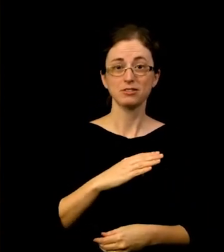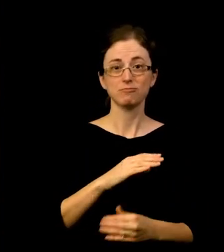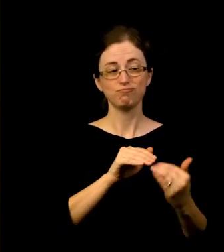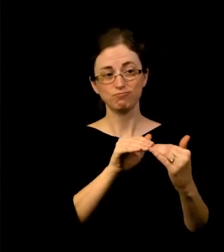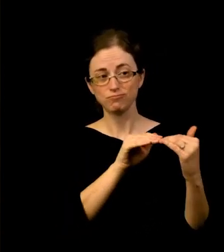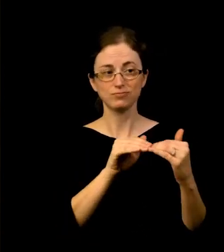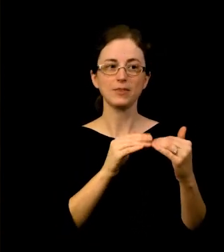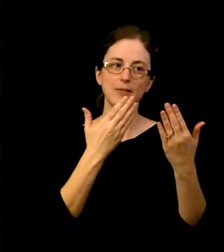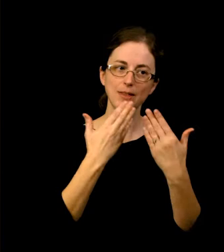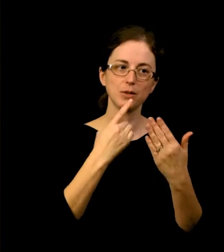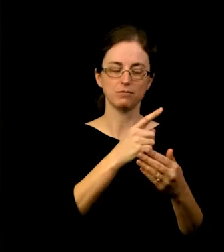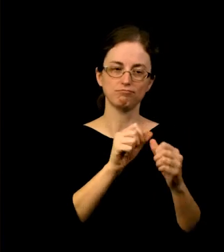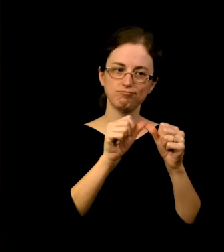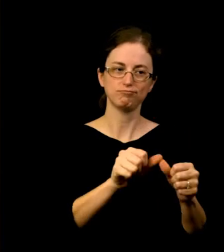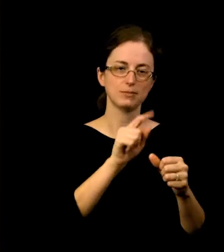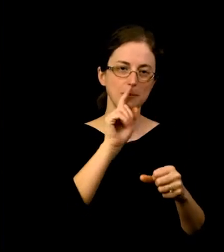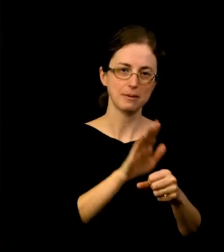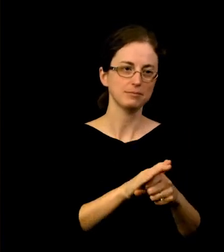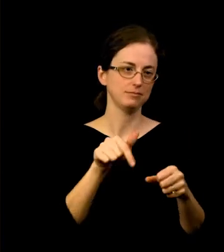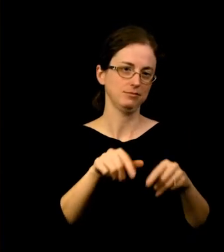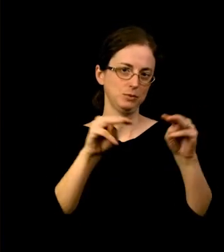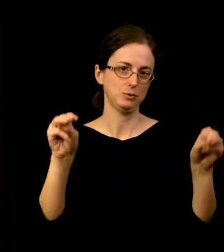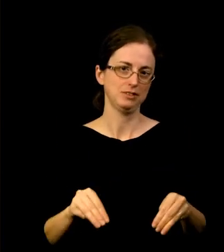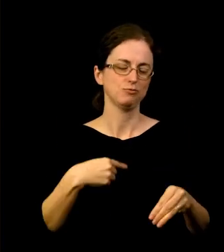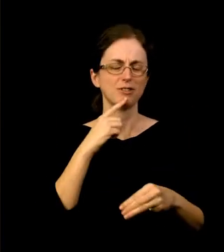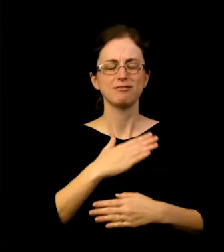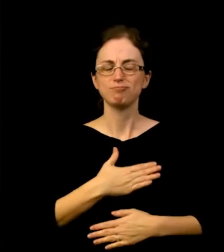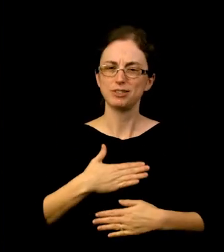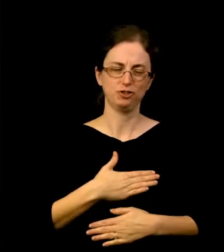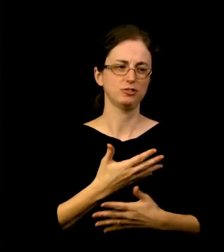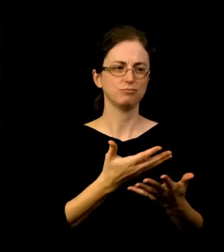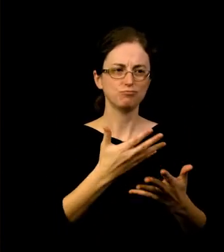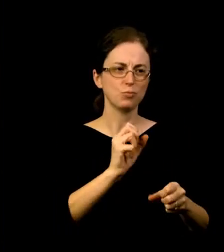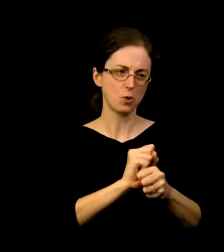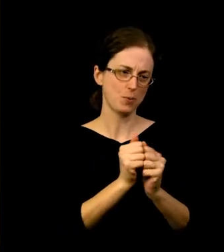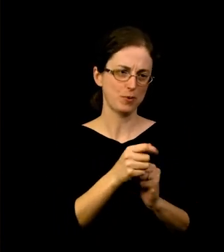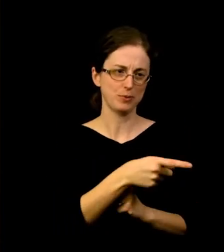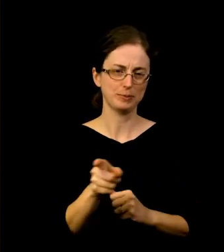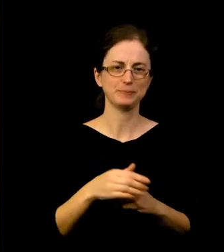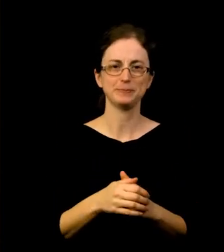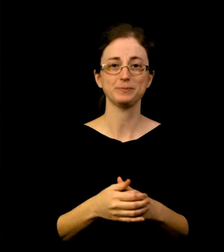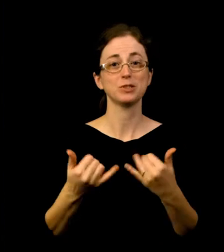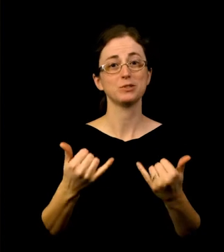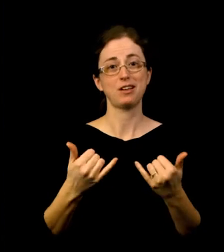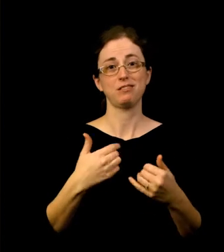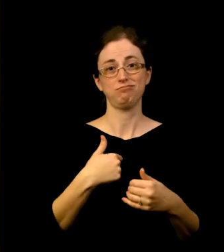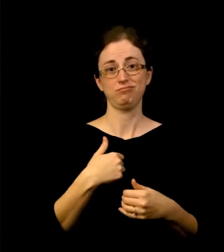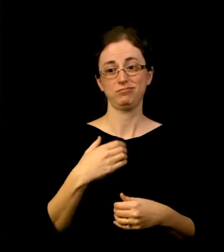It has been a pleasure working with all of you. Tonight I pass the chairmanship on, and I have every confidence